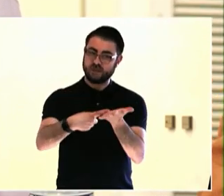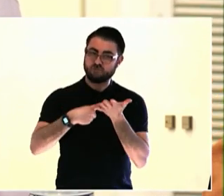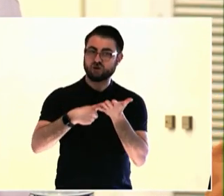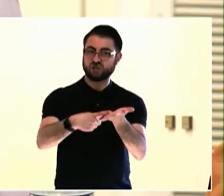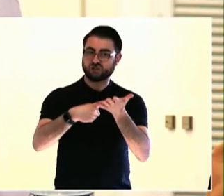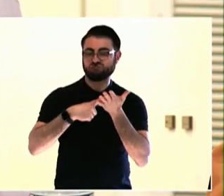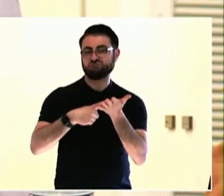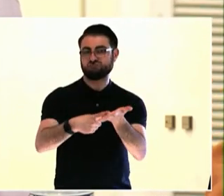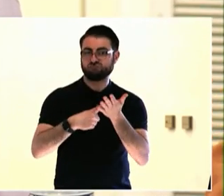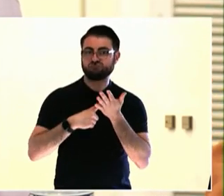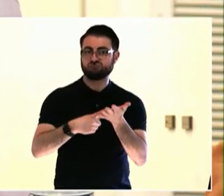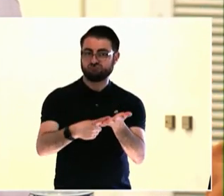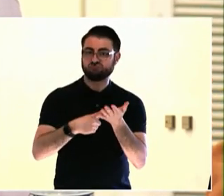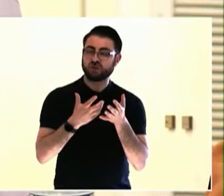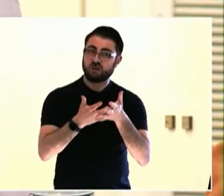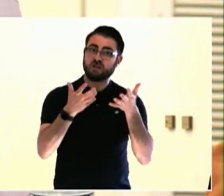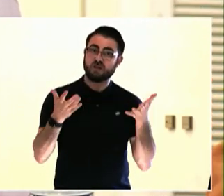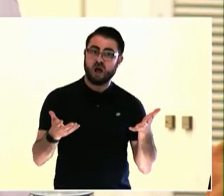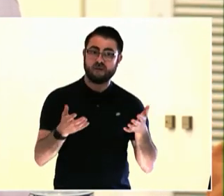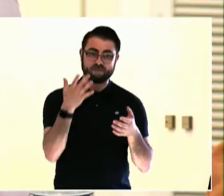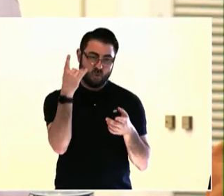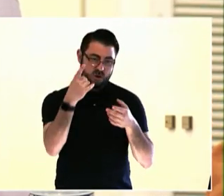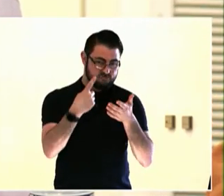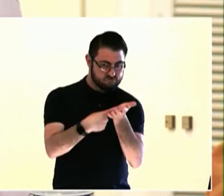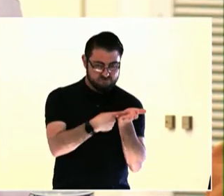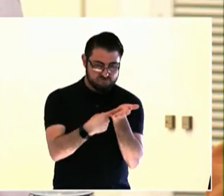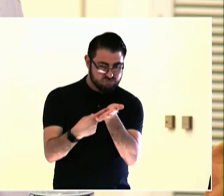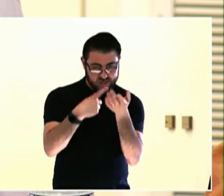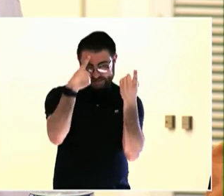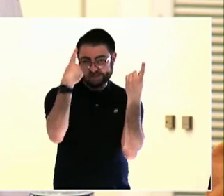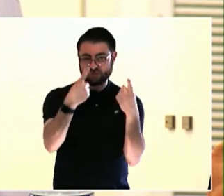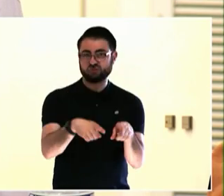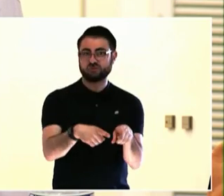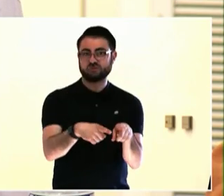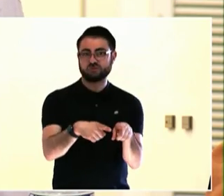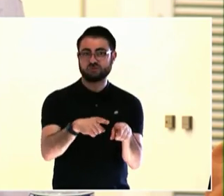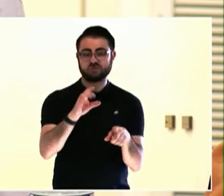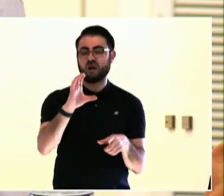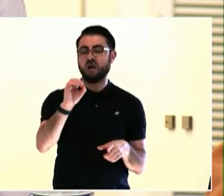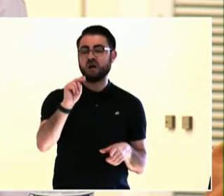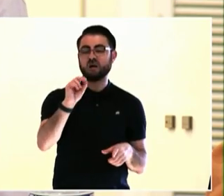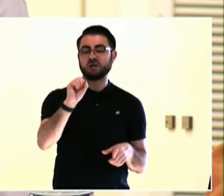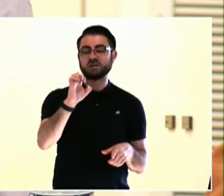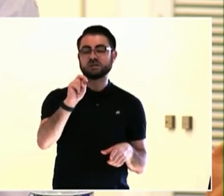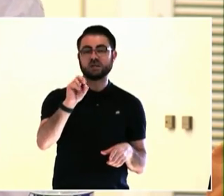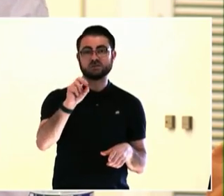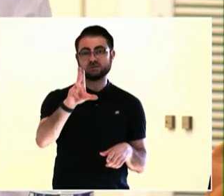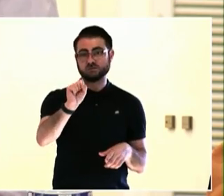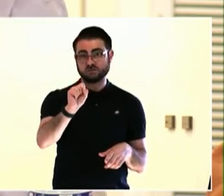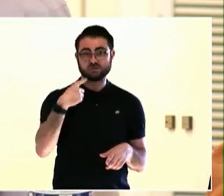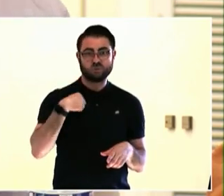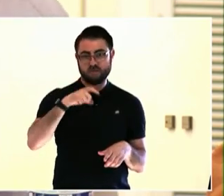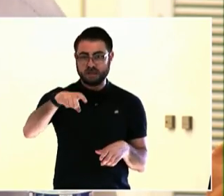happened in Colombia a few months ago, and the constitutional court transformed